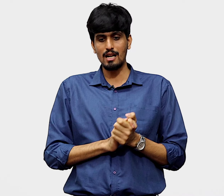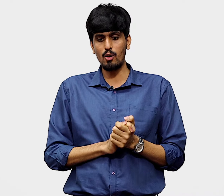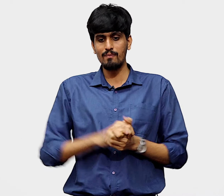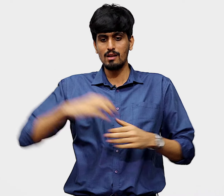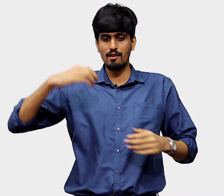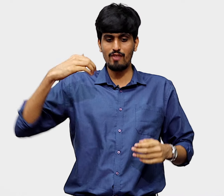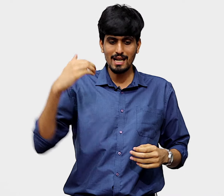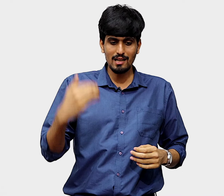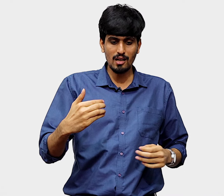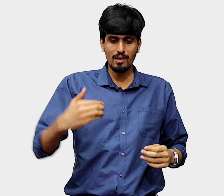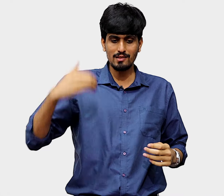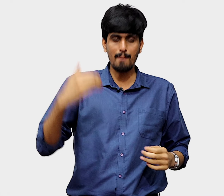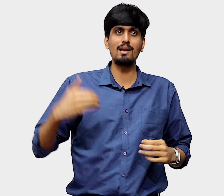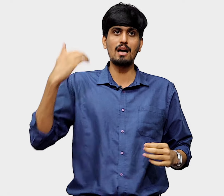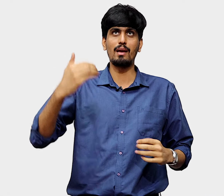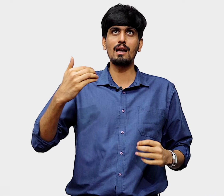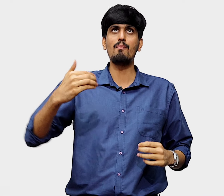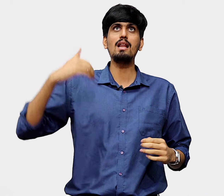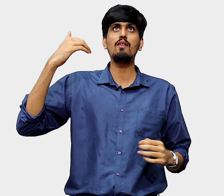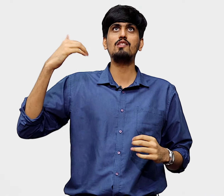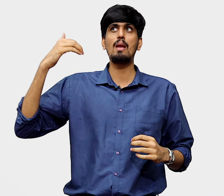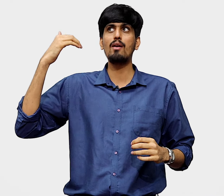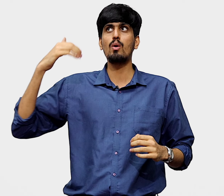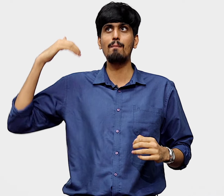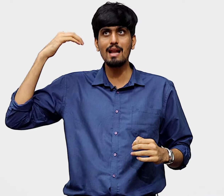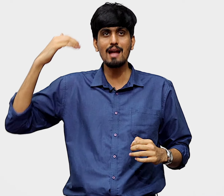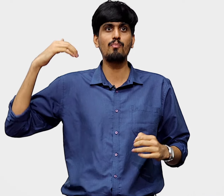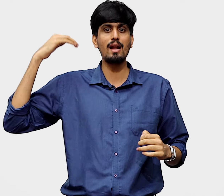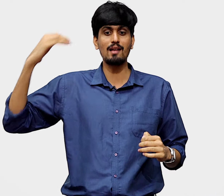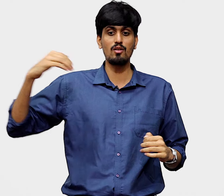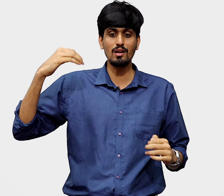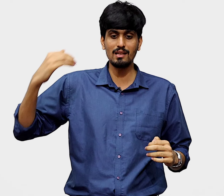Now veganism is up and coming and many of these people who are millionaires and billionaires are noticing